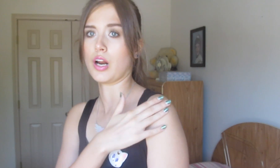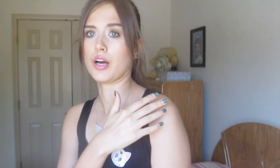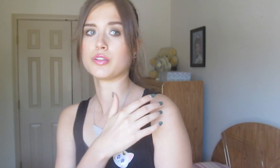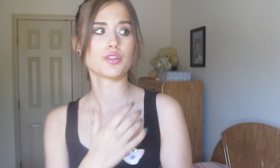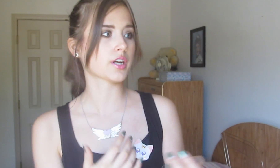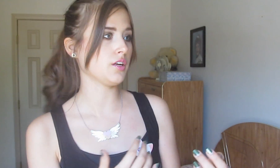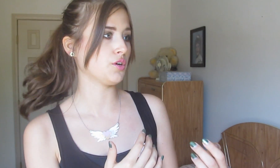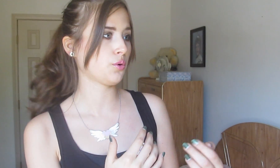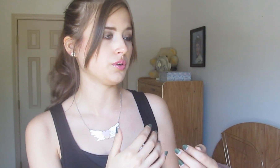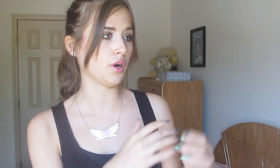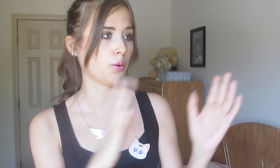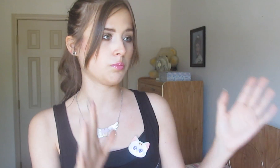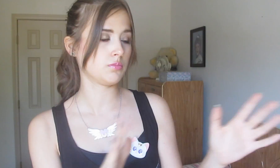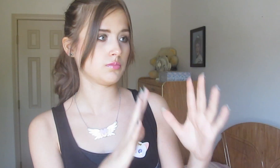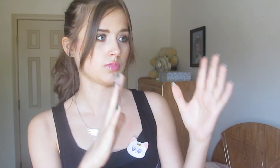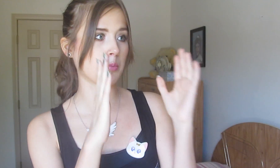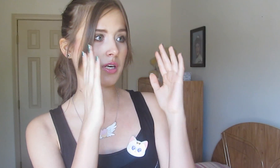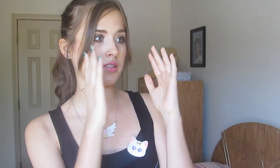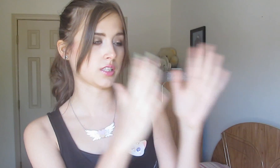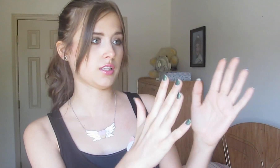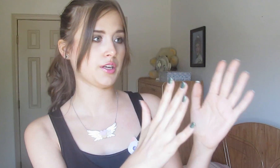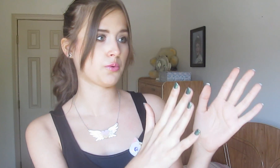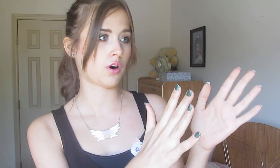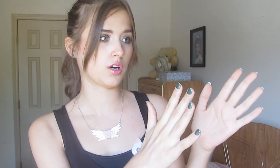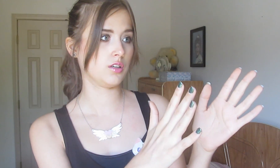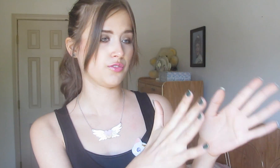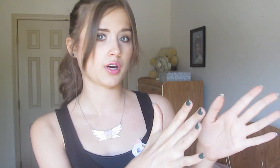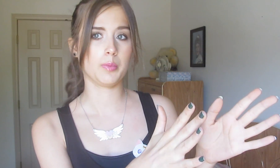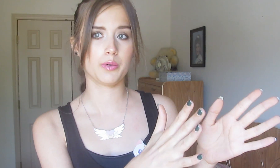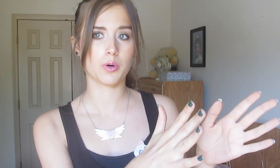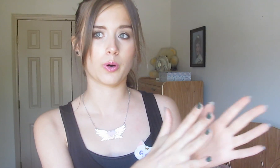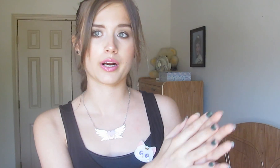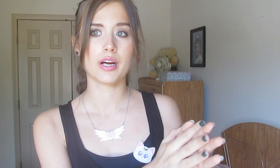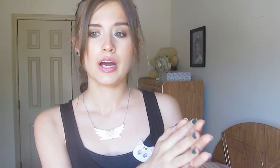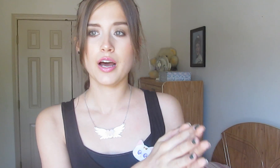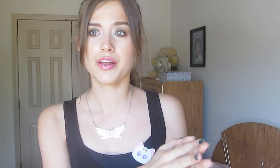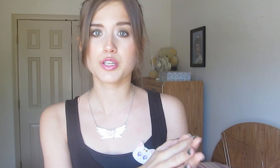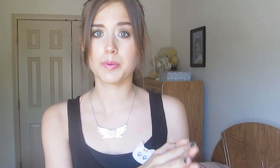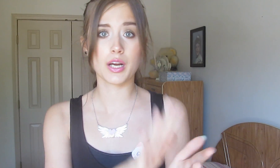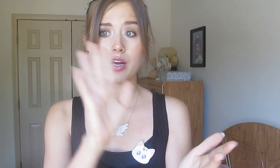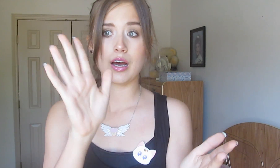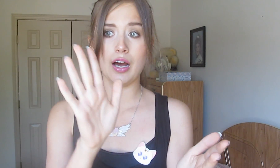hi, I look at you - you know. Let me see you are in front of me real quick and just be